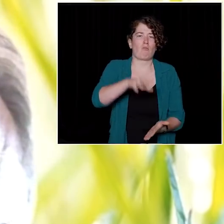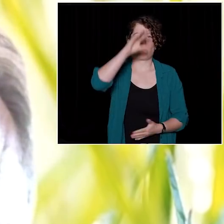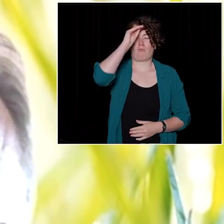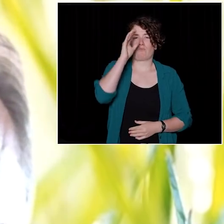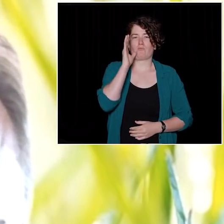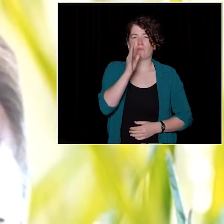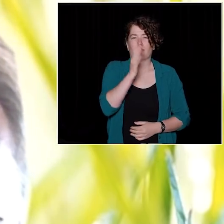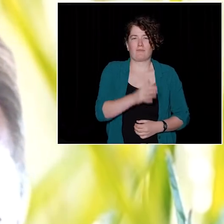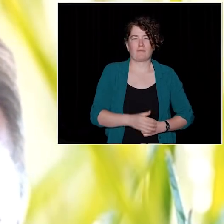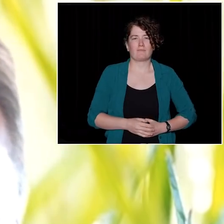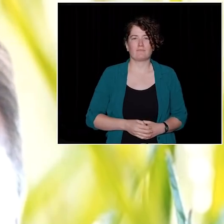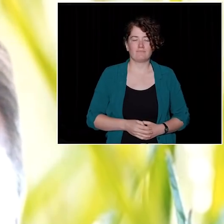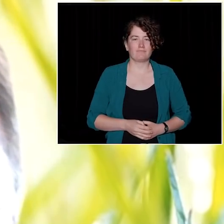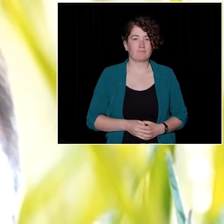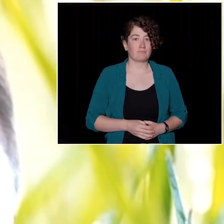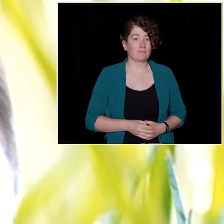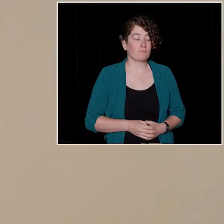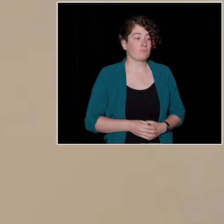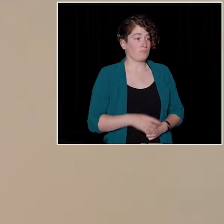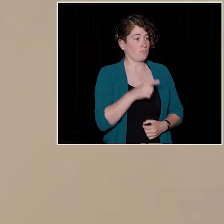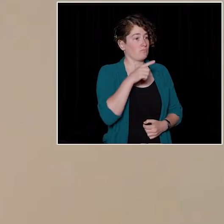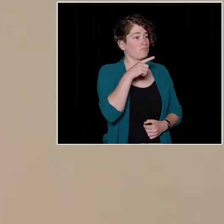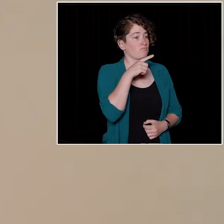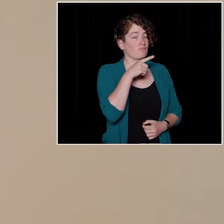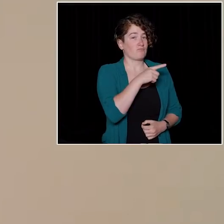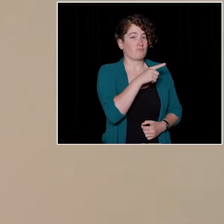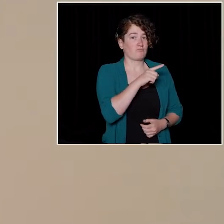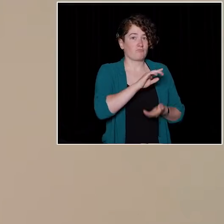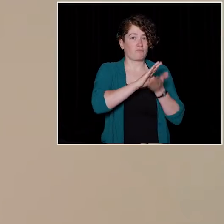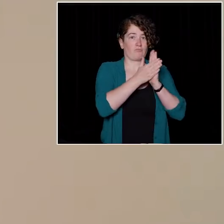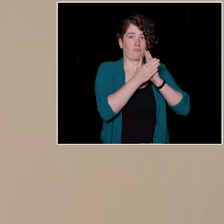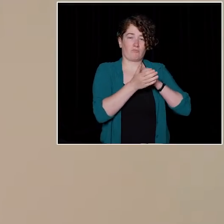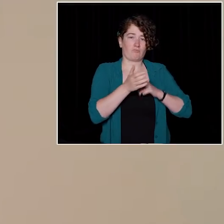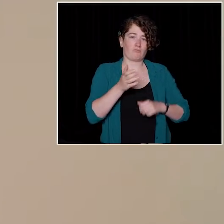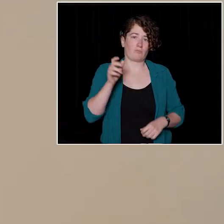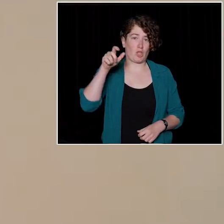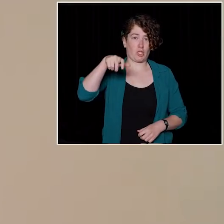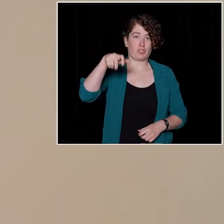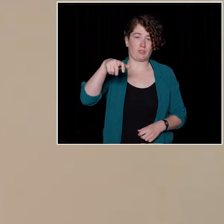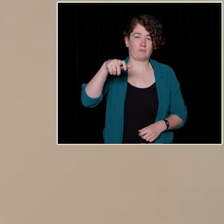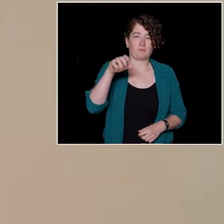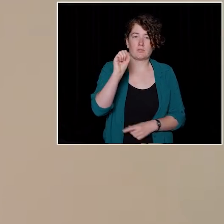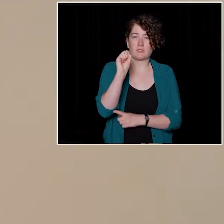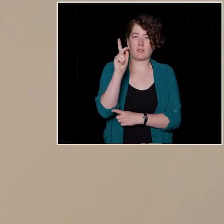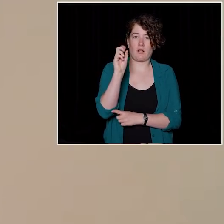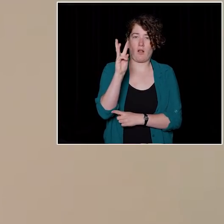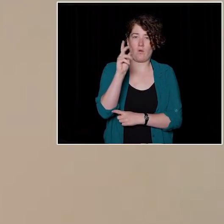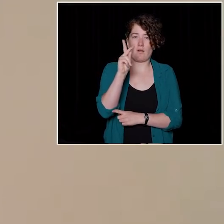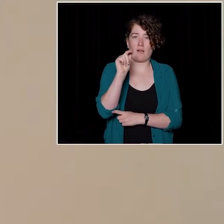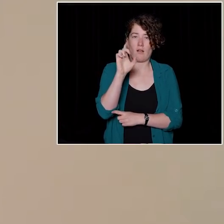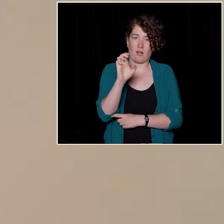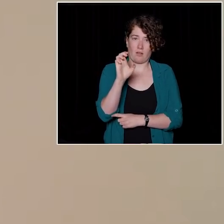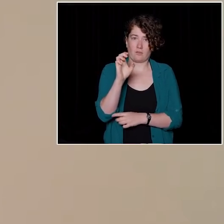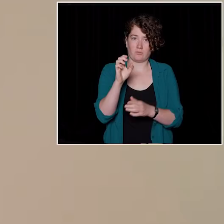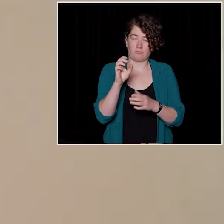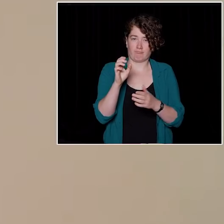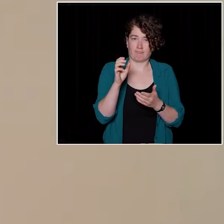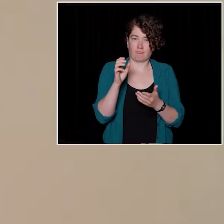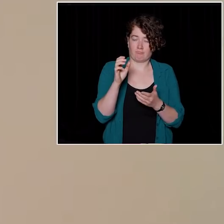is where the real learning happens. You became the Chief of Skowkale First Nation in your 20s.